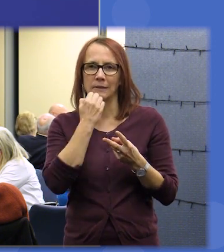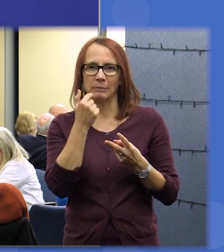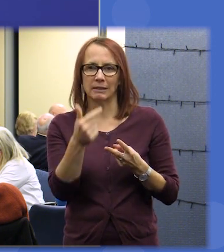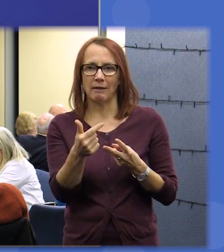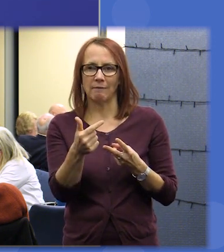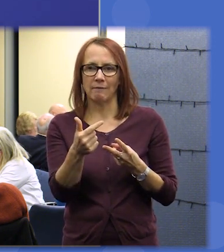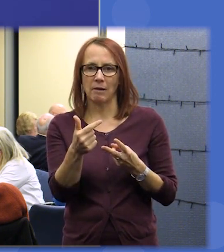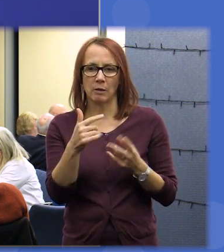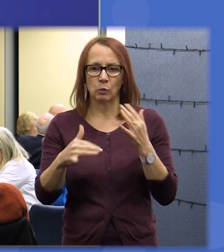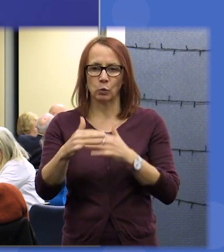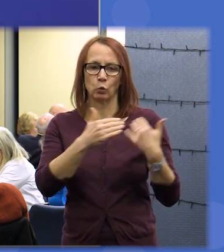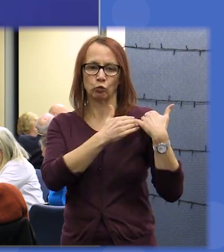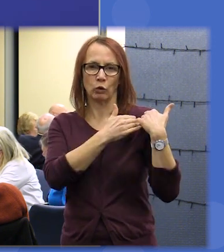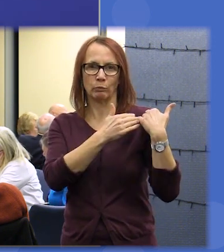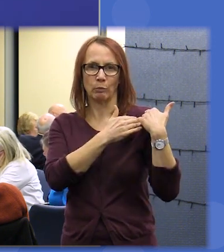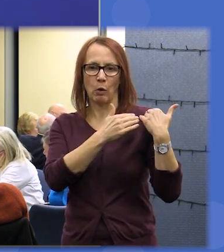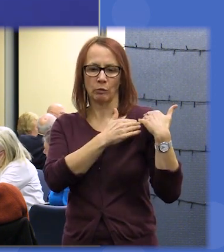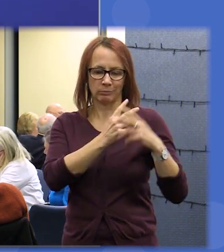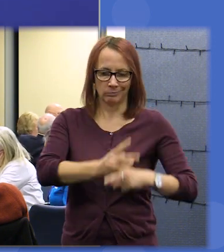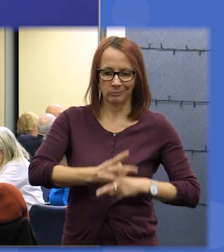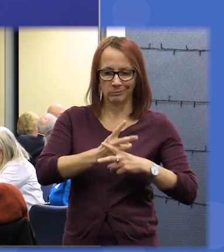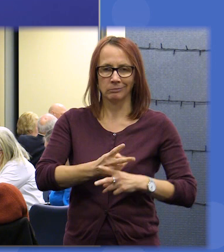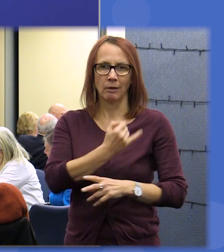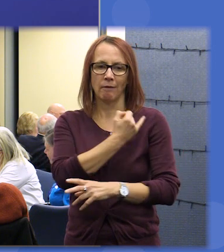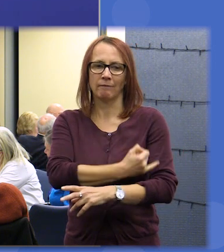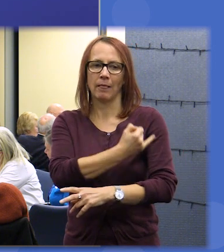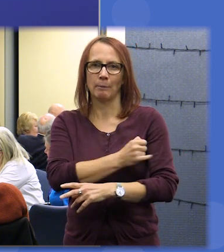social responsible taking care of the most vulnerable in society and our third